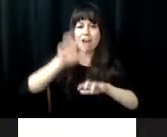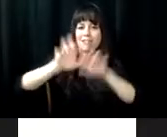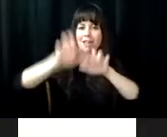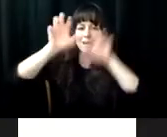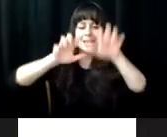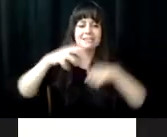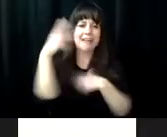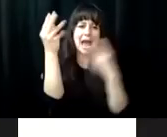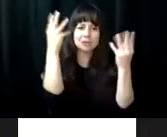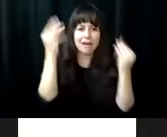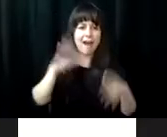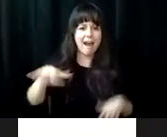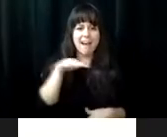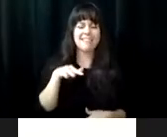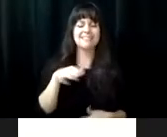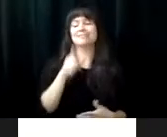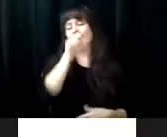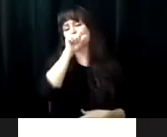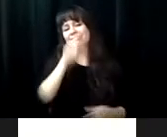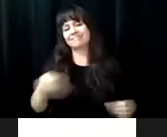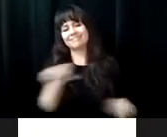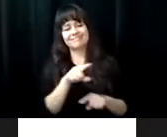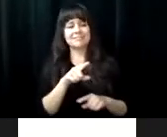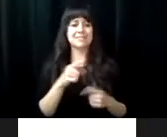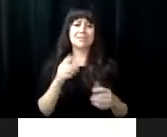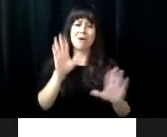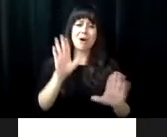the past, I believe five year you now, rafting, rock climbing, just